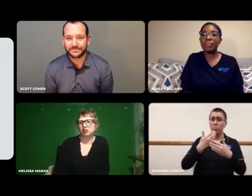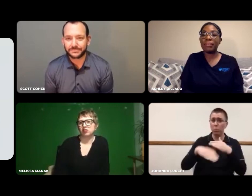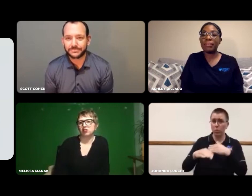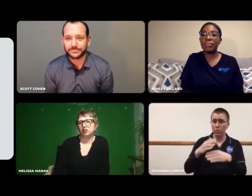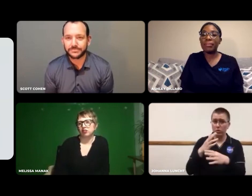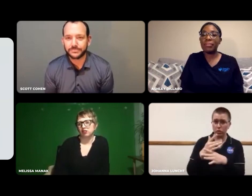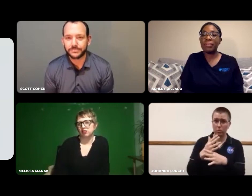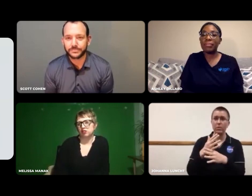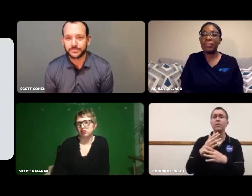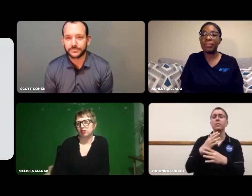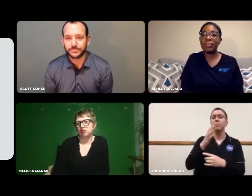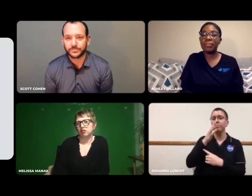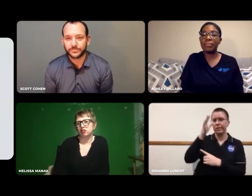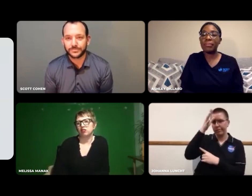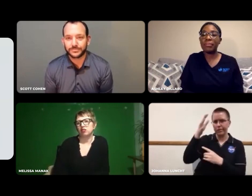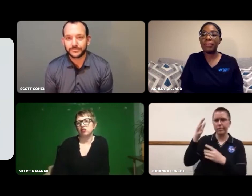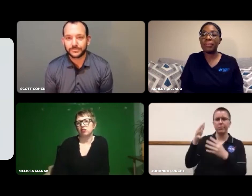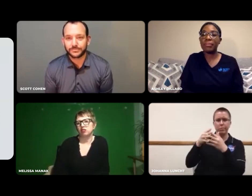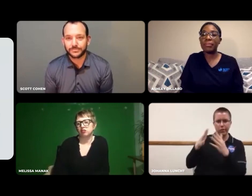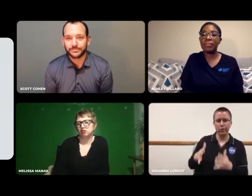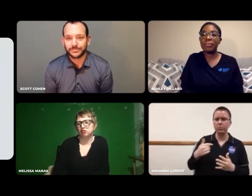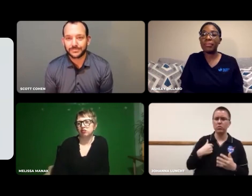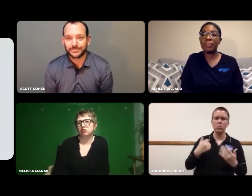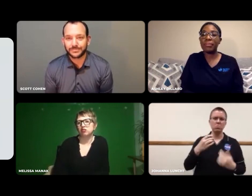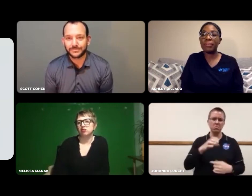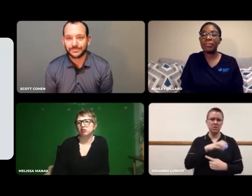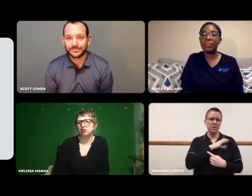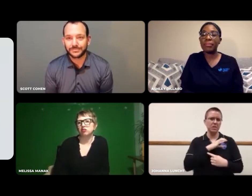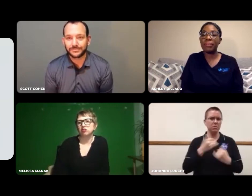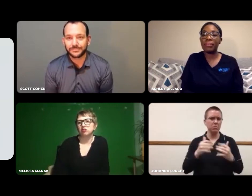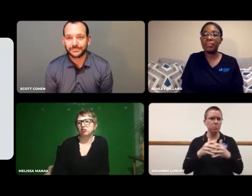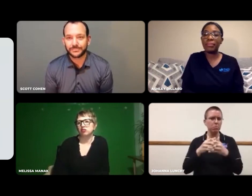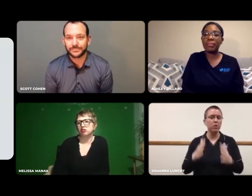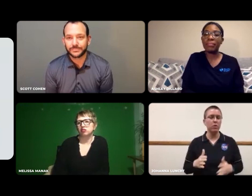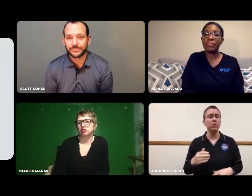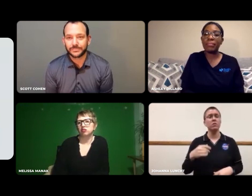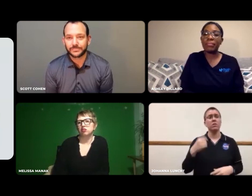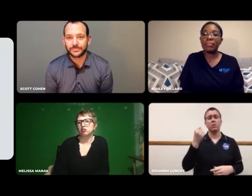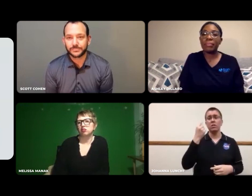I was born in Germany and my parents were American. I'm an American citizen.